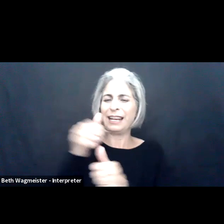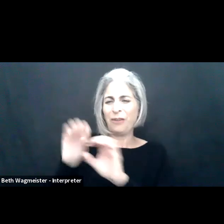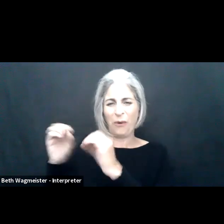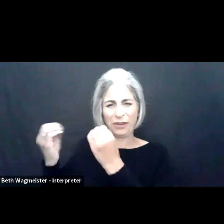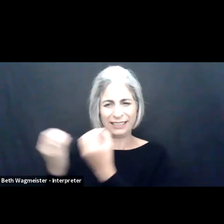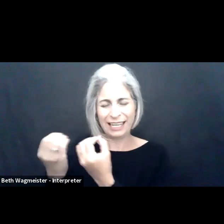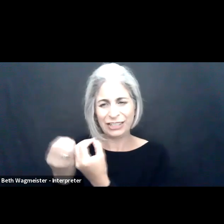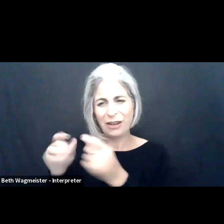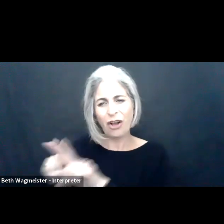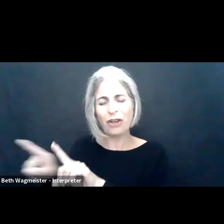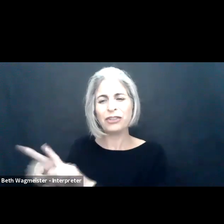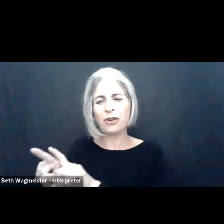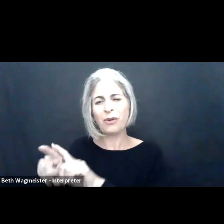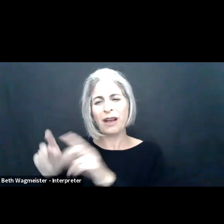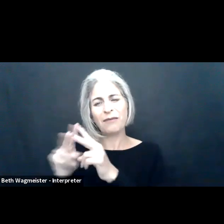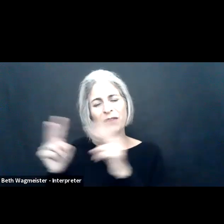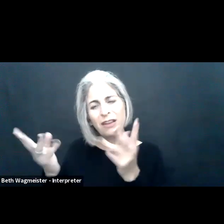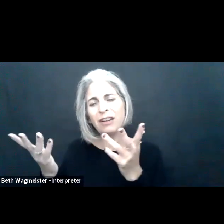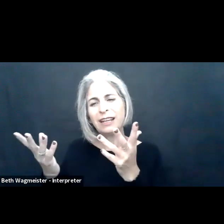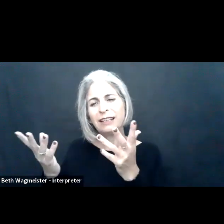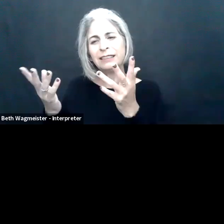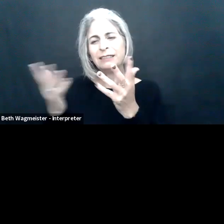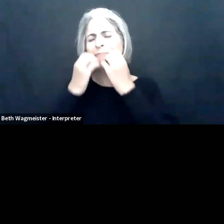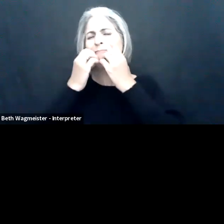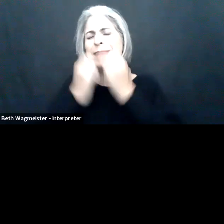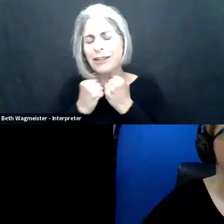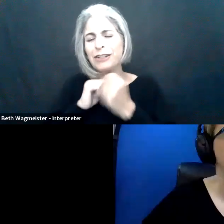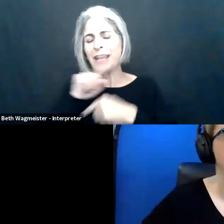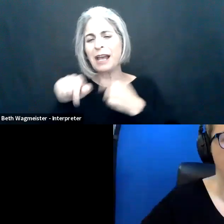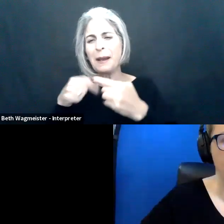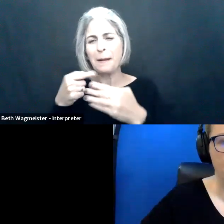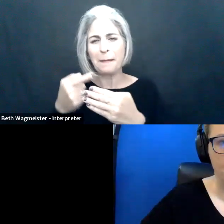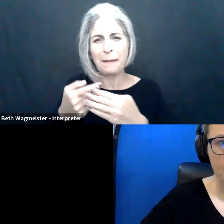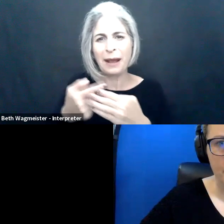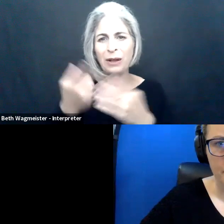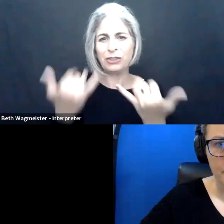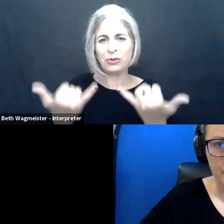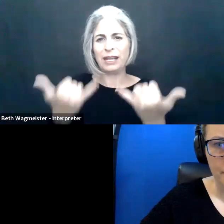I will describe myself. So I am the baby boomer in the